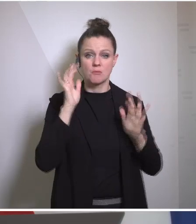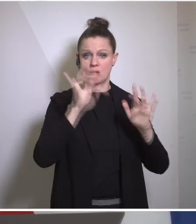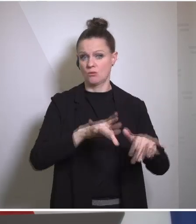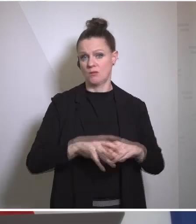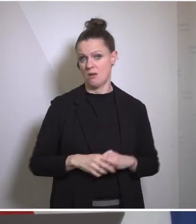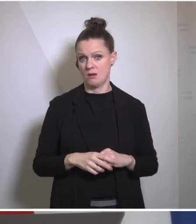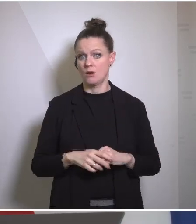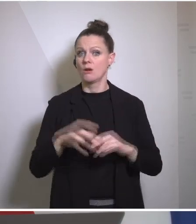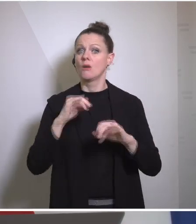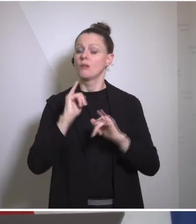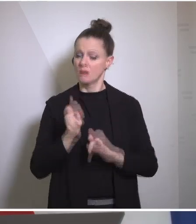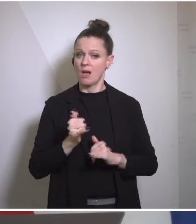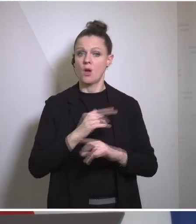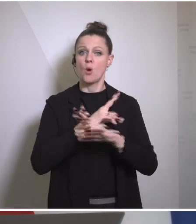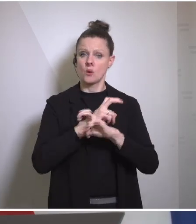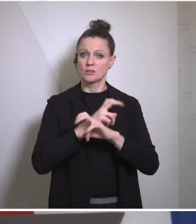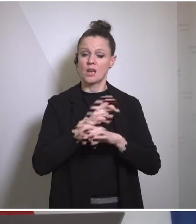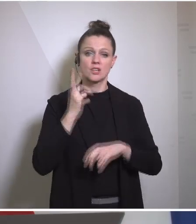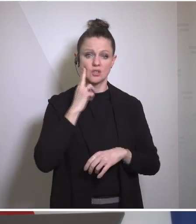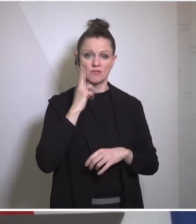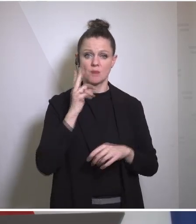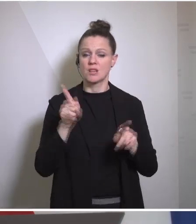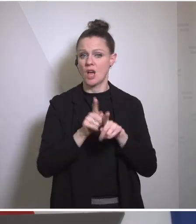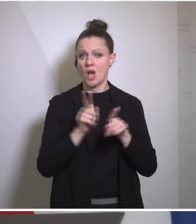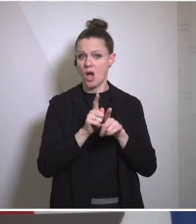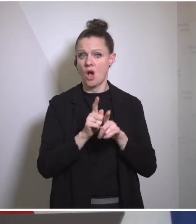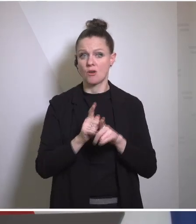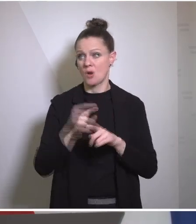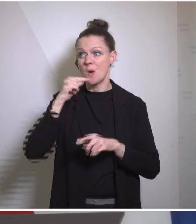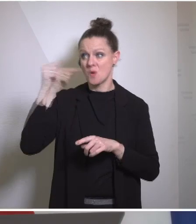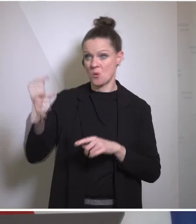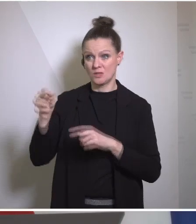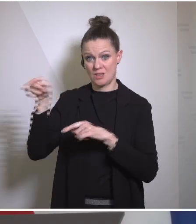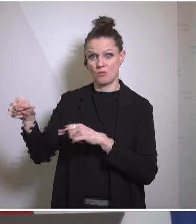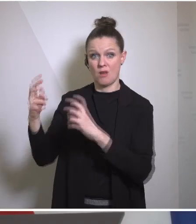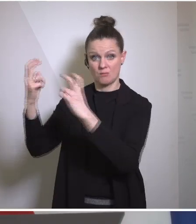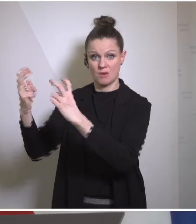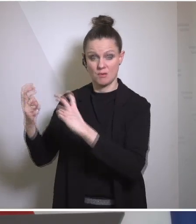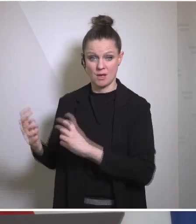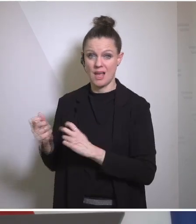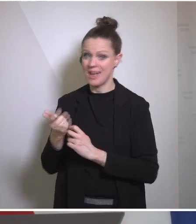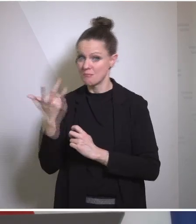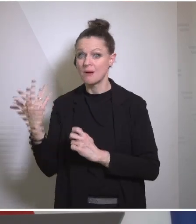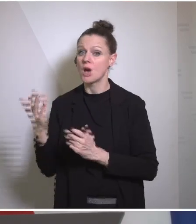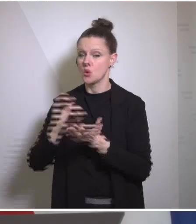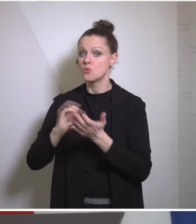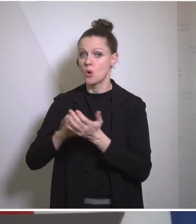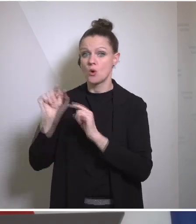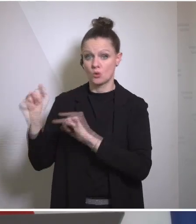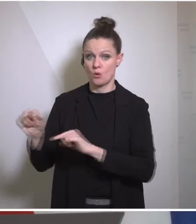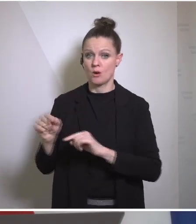Austrian companies were also present in Russia and are partly still present, as about 95 percent of